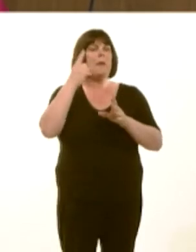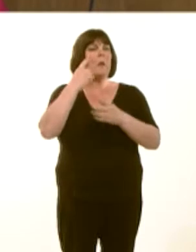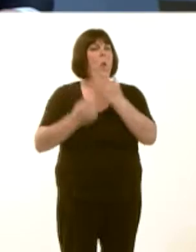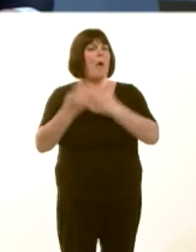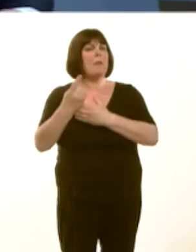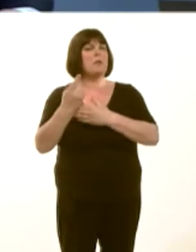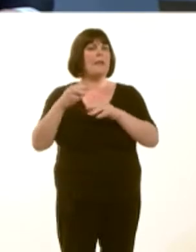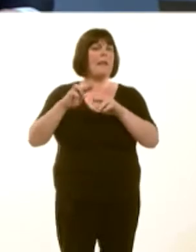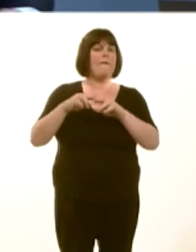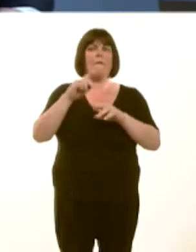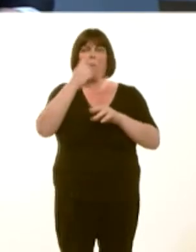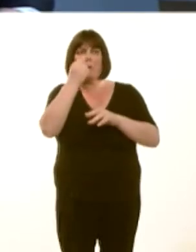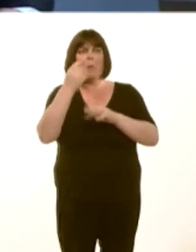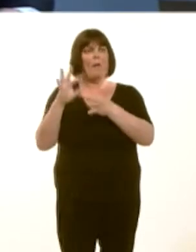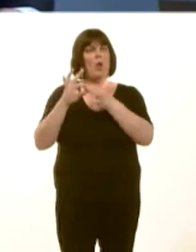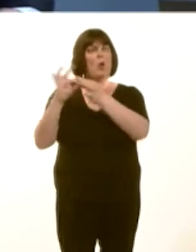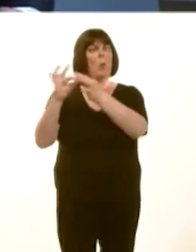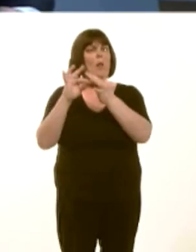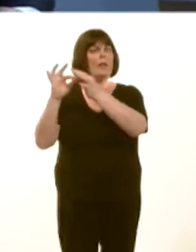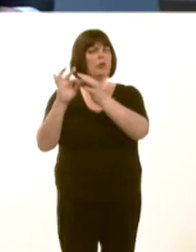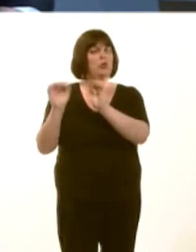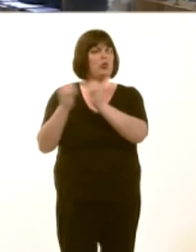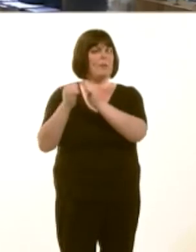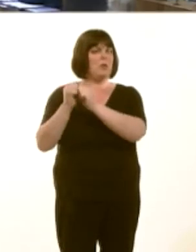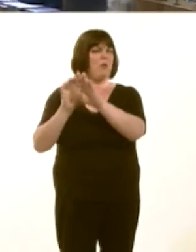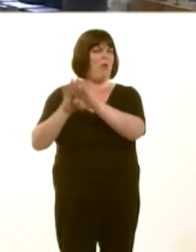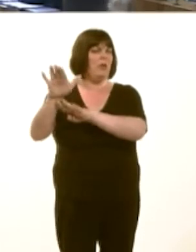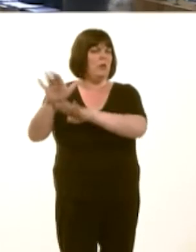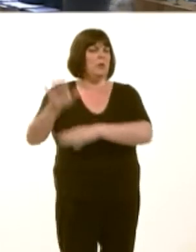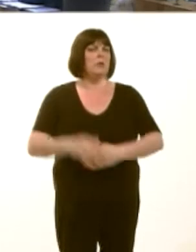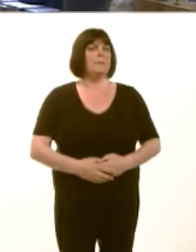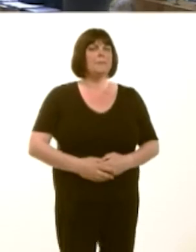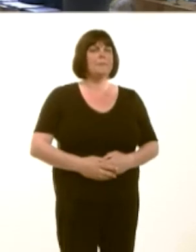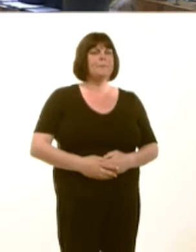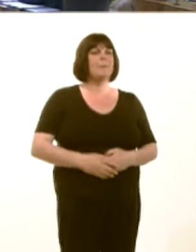Y Llywydd / The Presiding Officer: We now move to the leader of Plaid Cymru, Leanne Wood. Leanne Wood: Diolch, Lywydd.